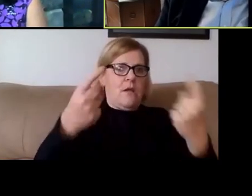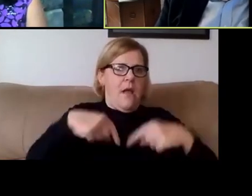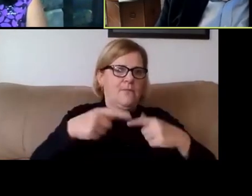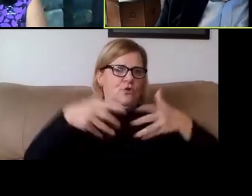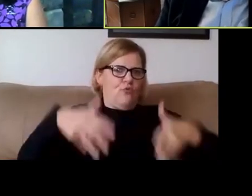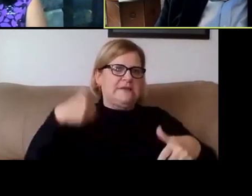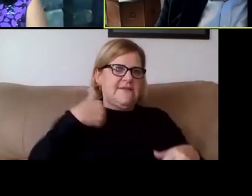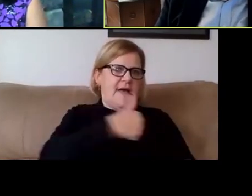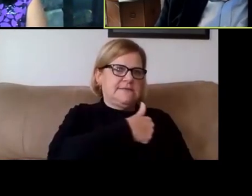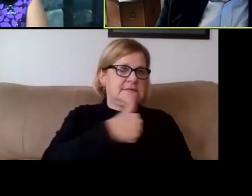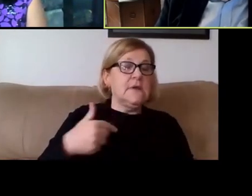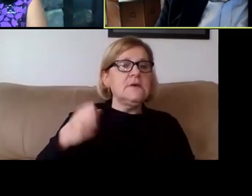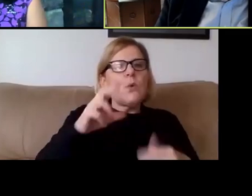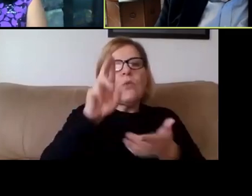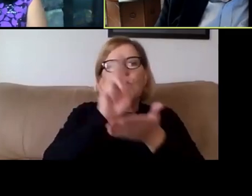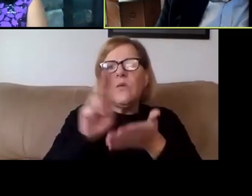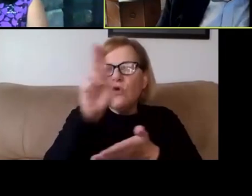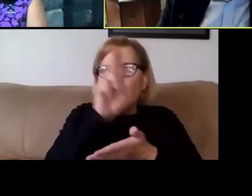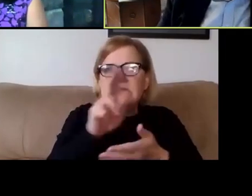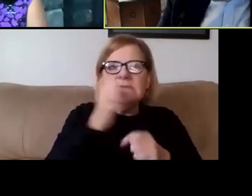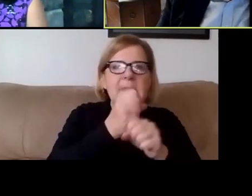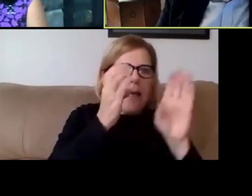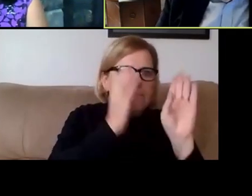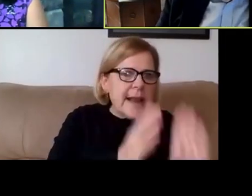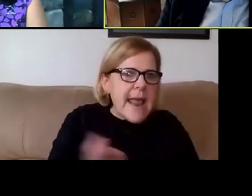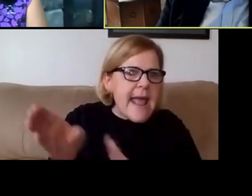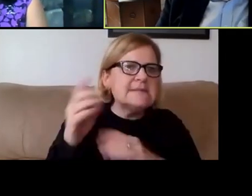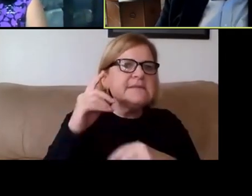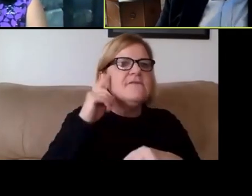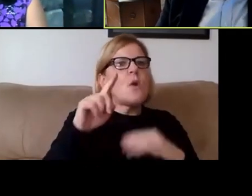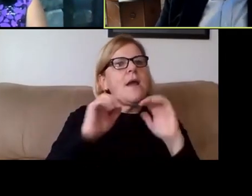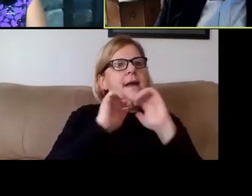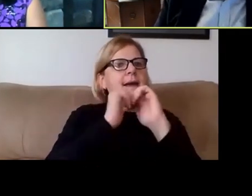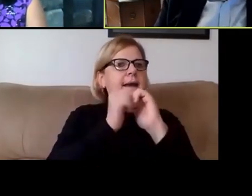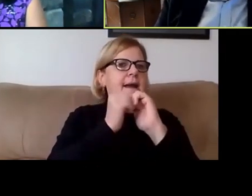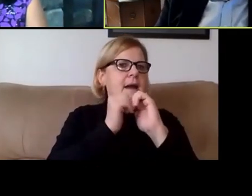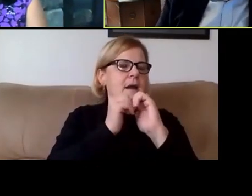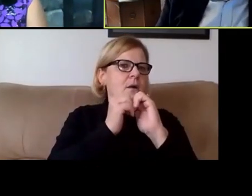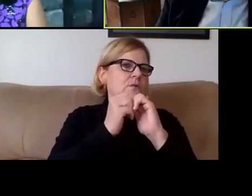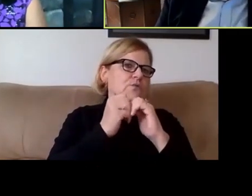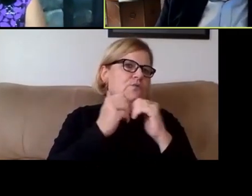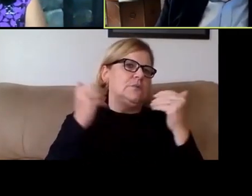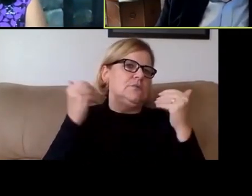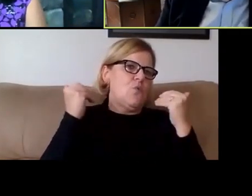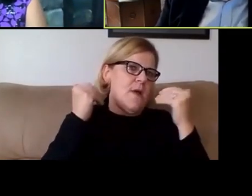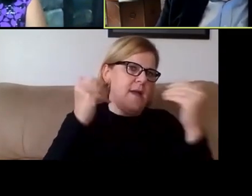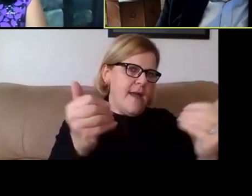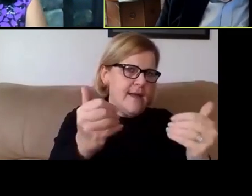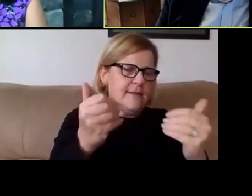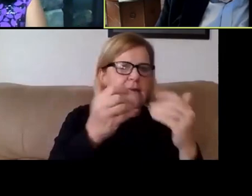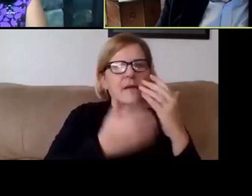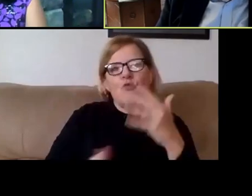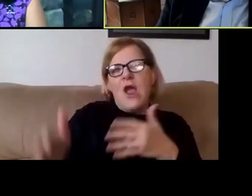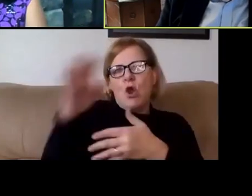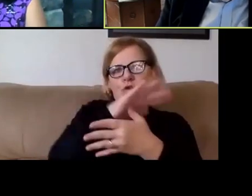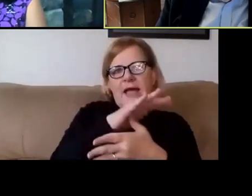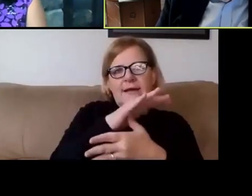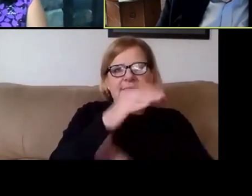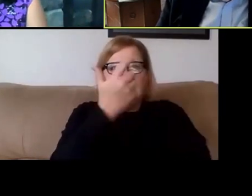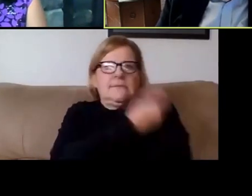So the university is making plans for how to go ahead and prioritize and inoculate as many people